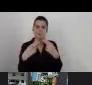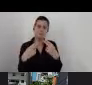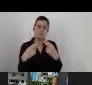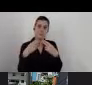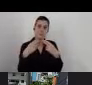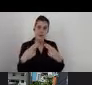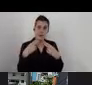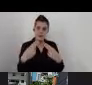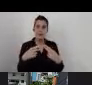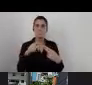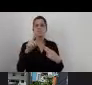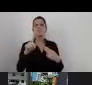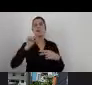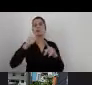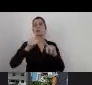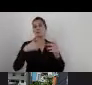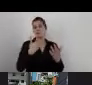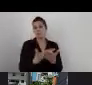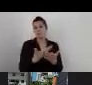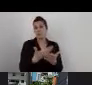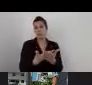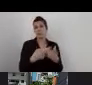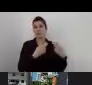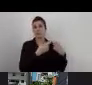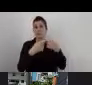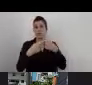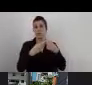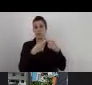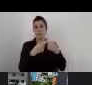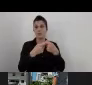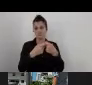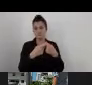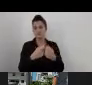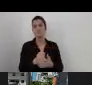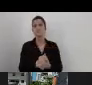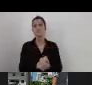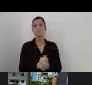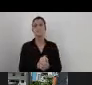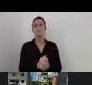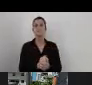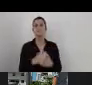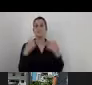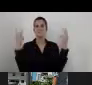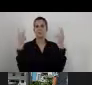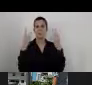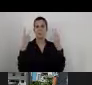offering for the organizations we're consulting to. Of course, auditing, this is probably one of